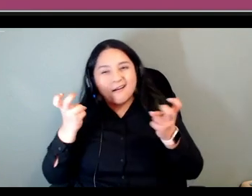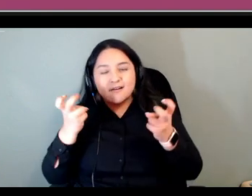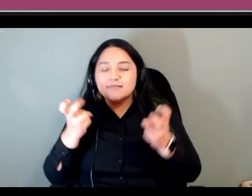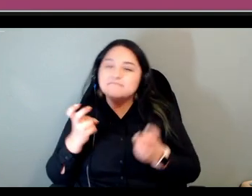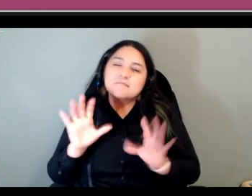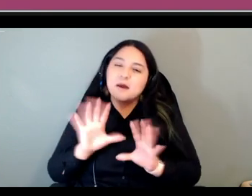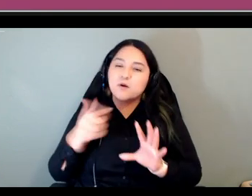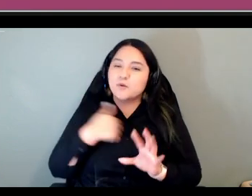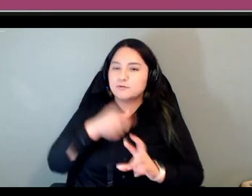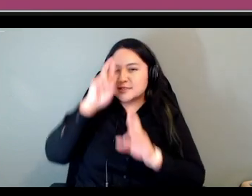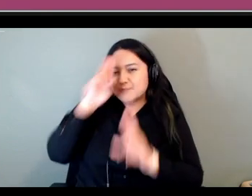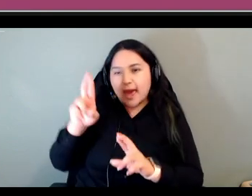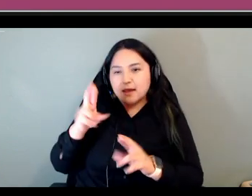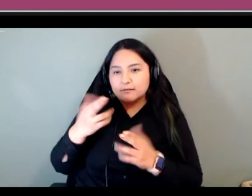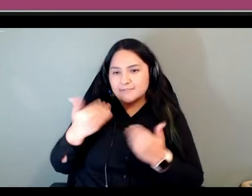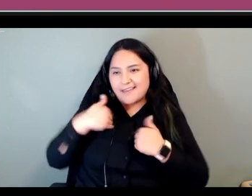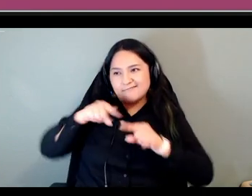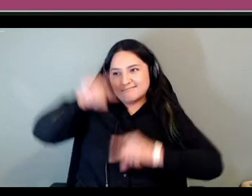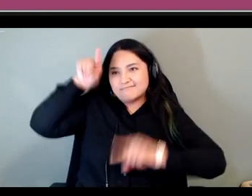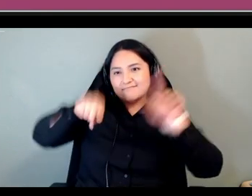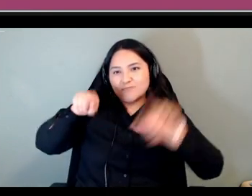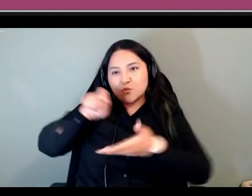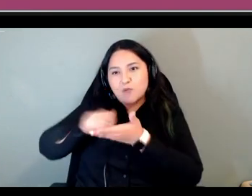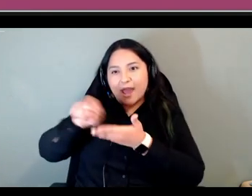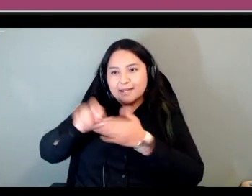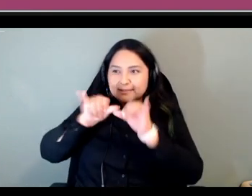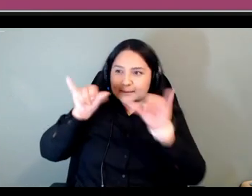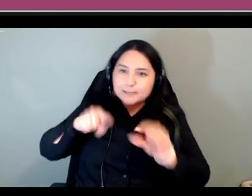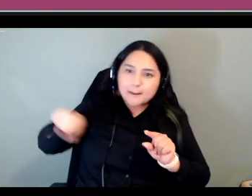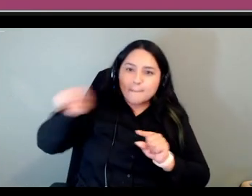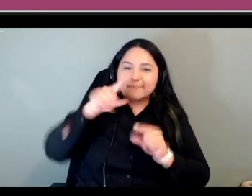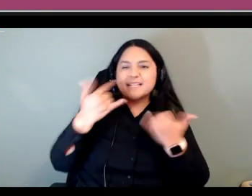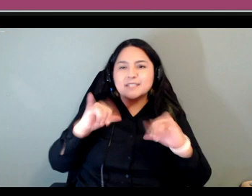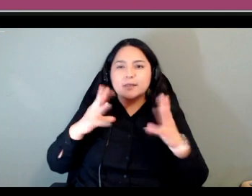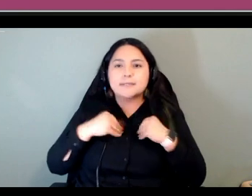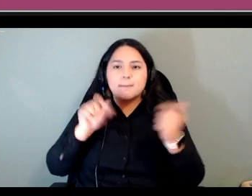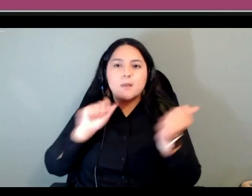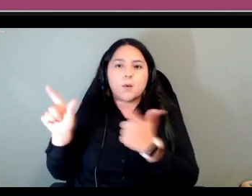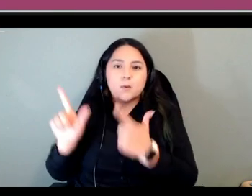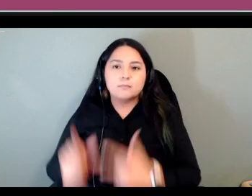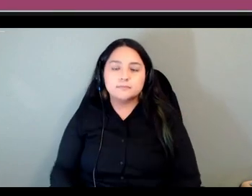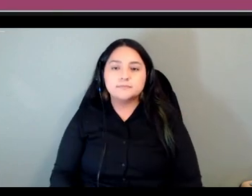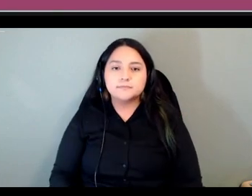multiple ways of writing still out there and accepted and as i mentioned earlier it is